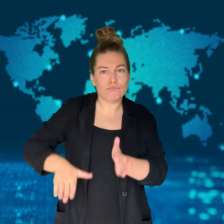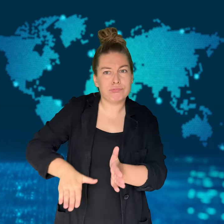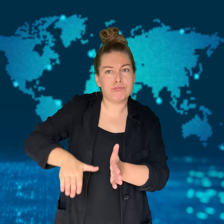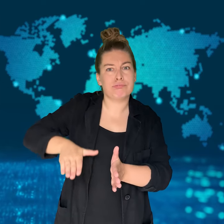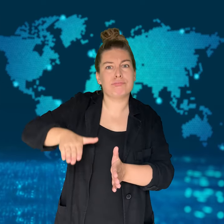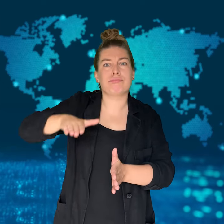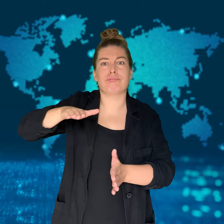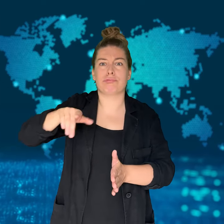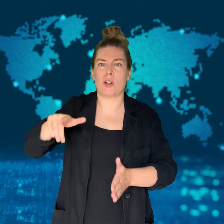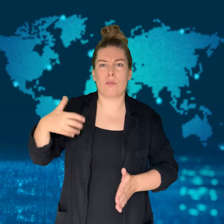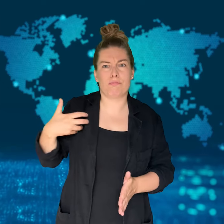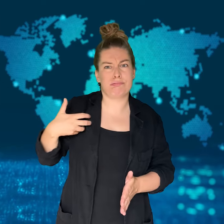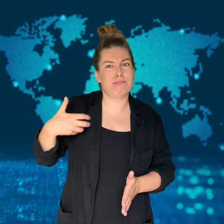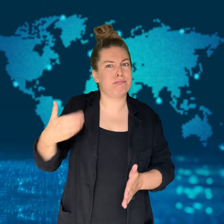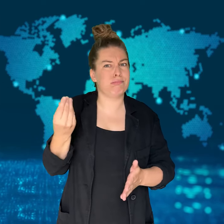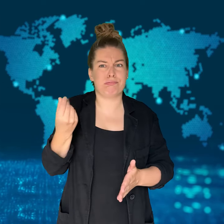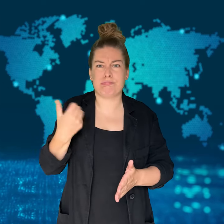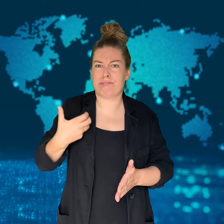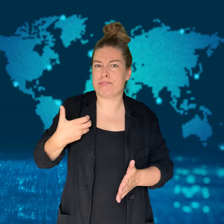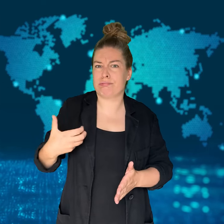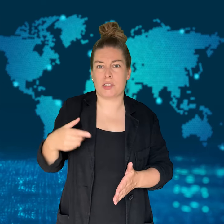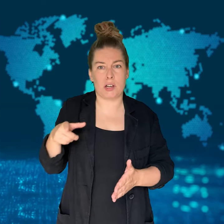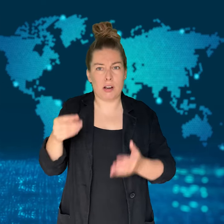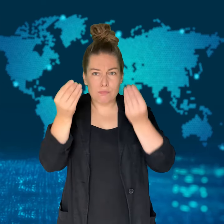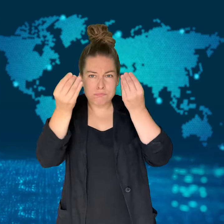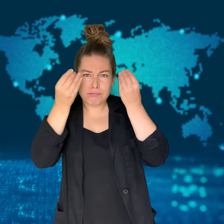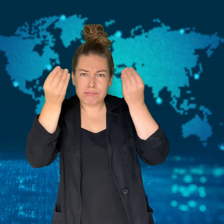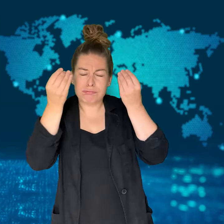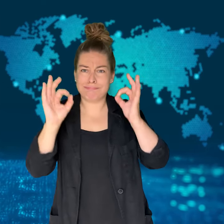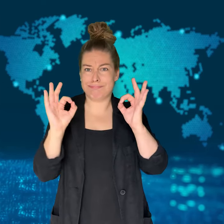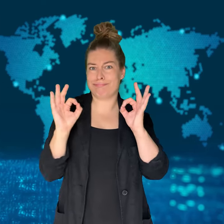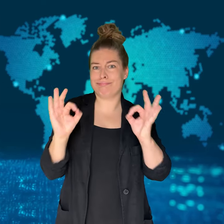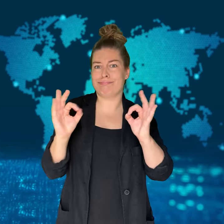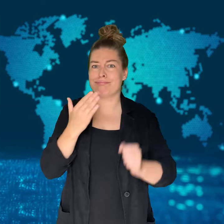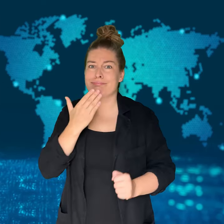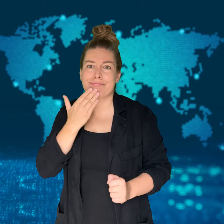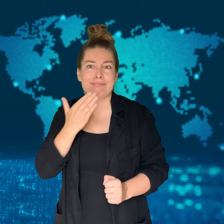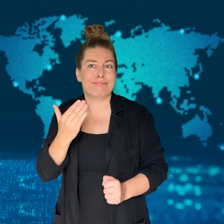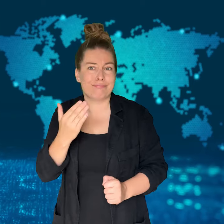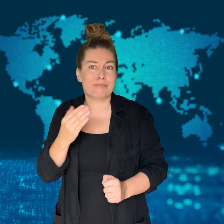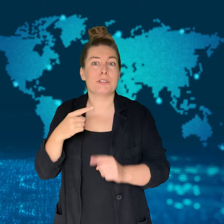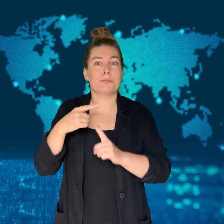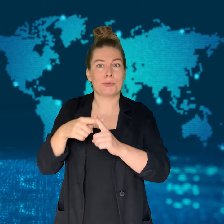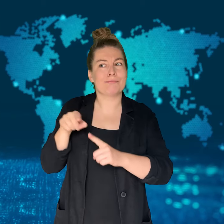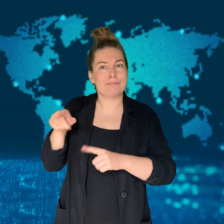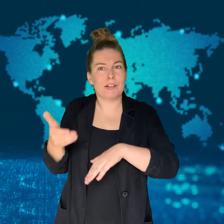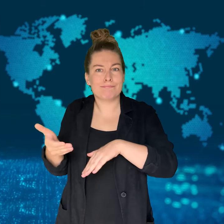a solid knowledge of preschool children's mental